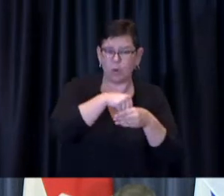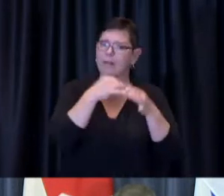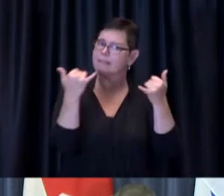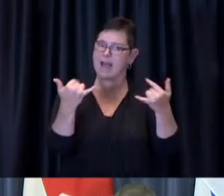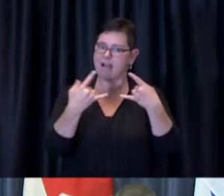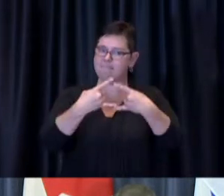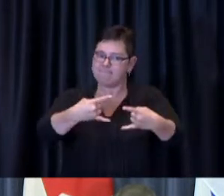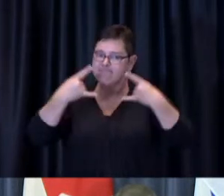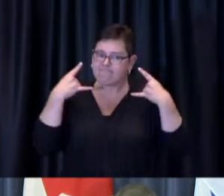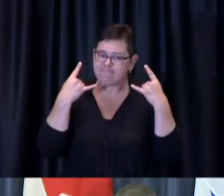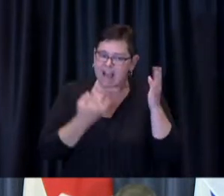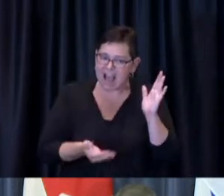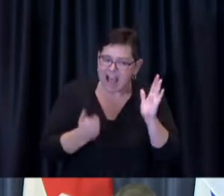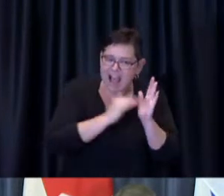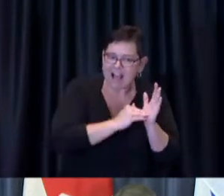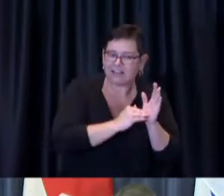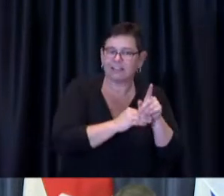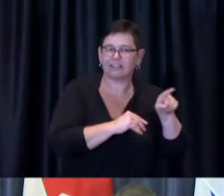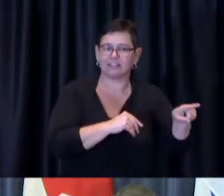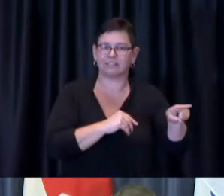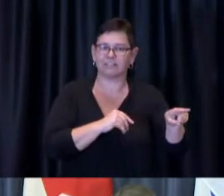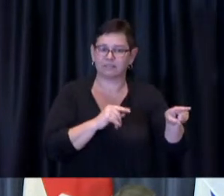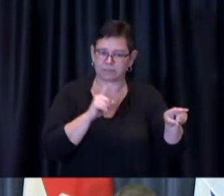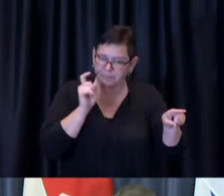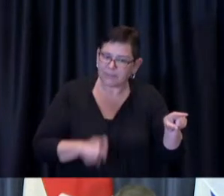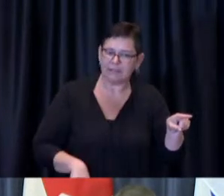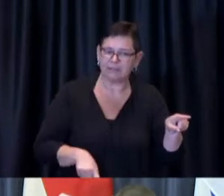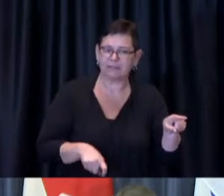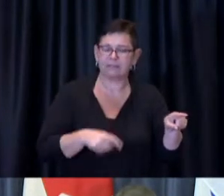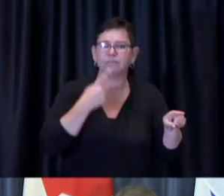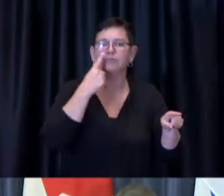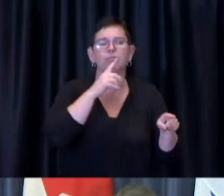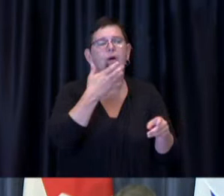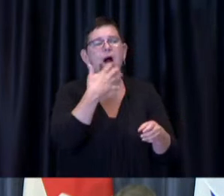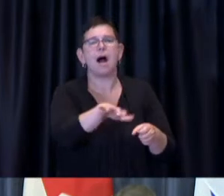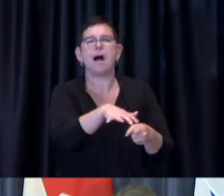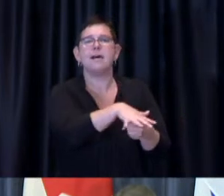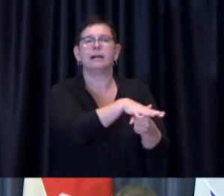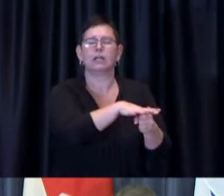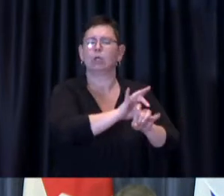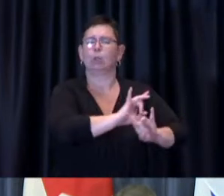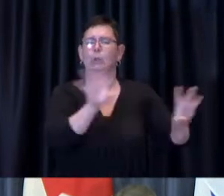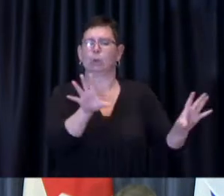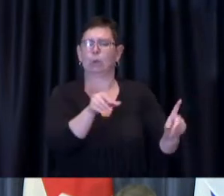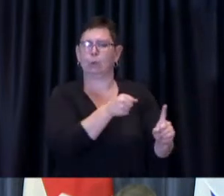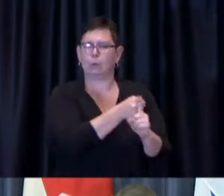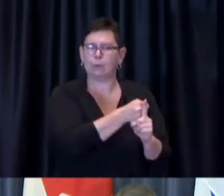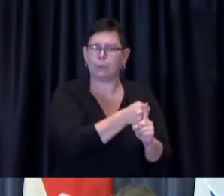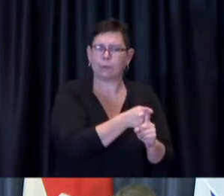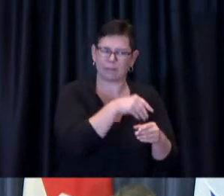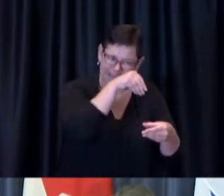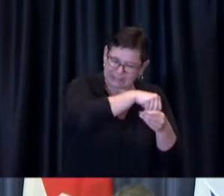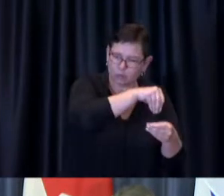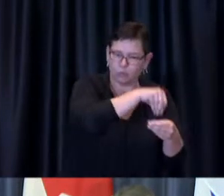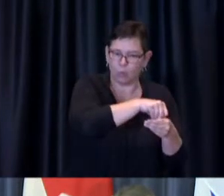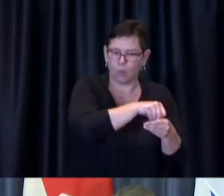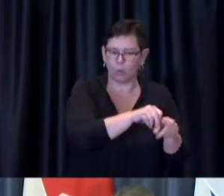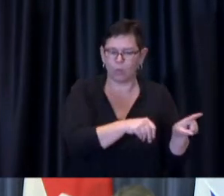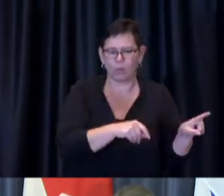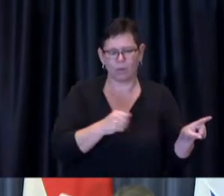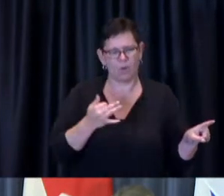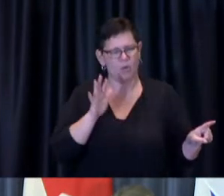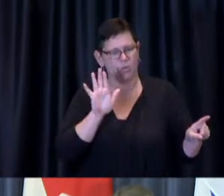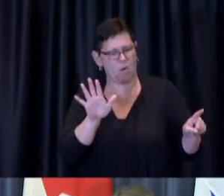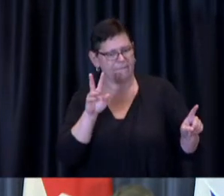masks on in COVID-19 hot spots um where do you stand on mask mandates as we go into the fall and